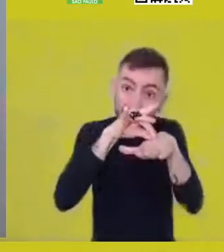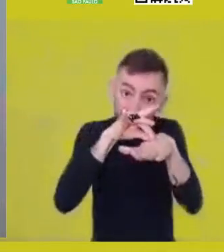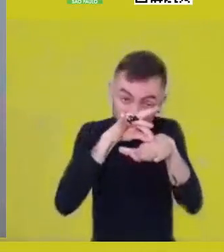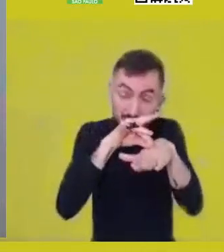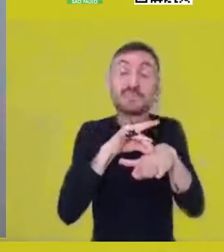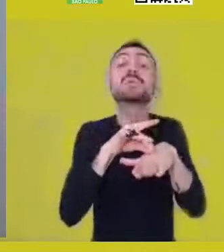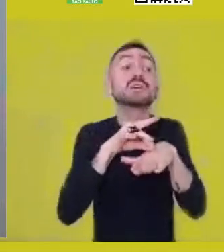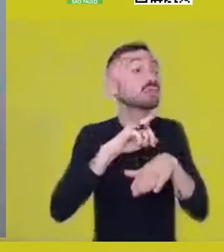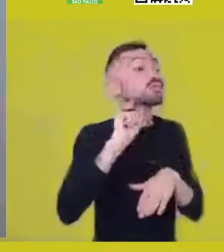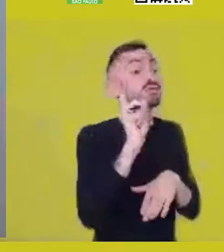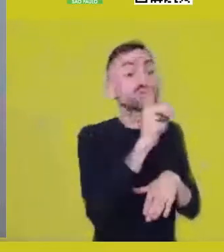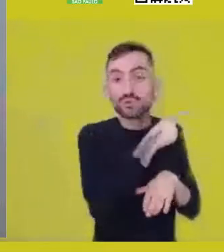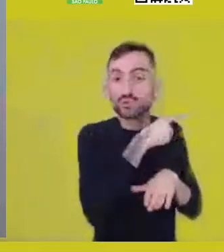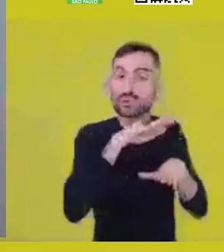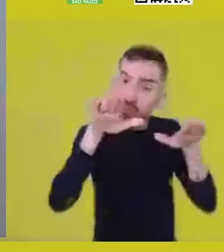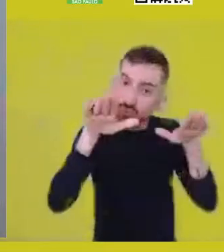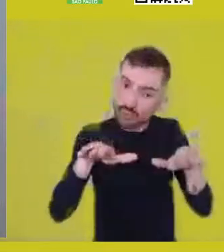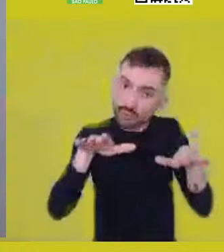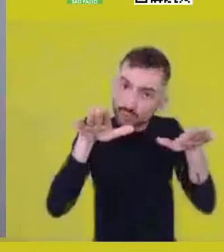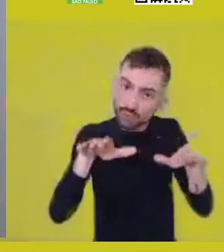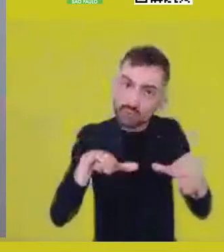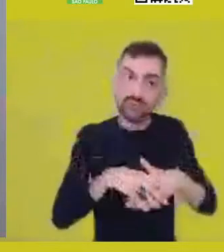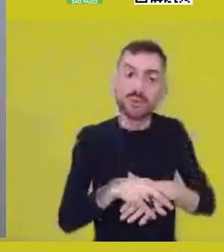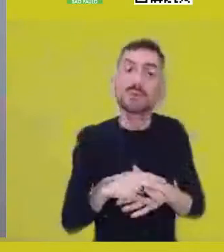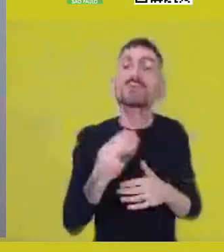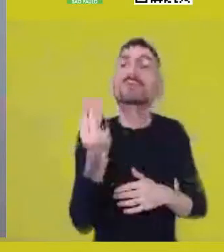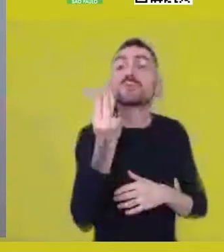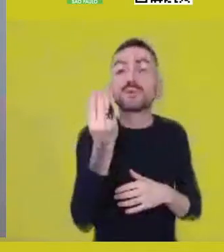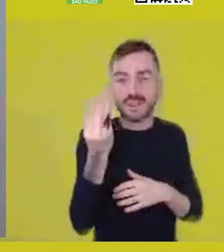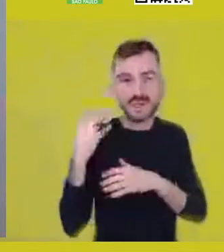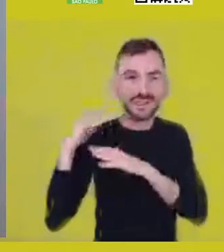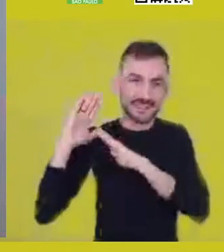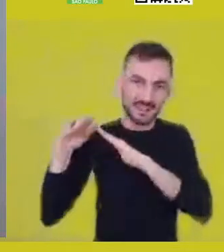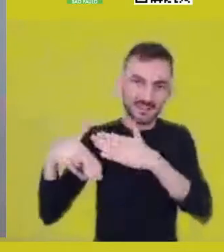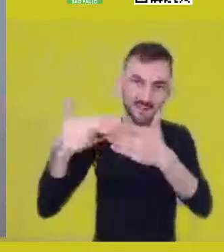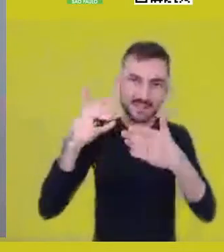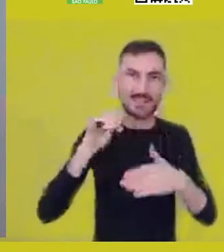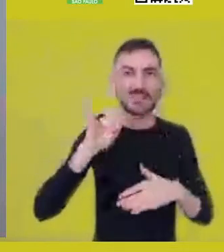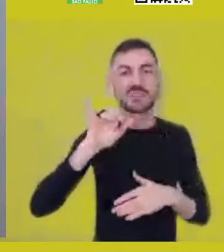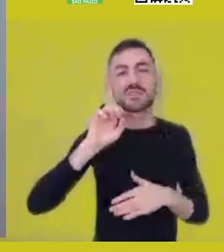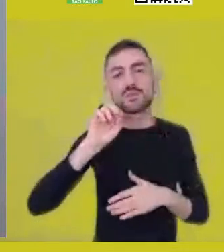which, within Yoruba tradition, is called Ba Orisha,